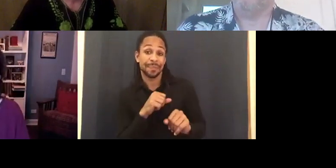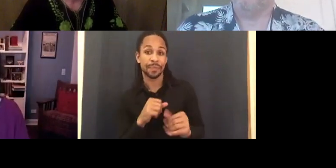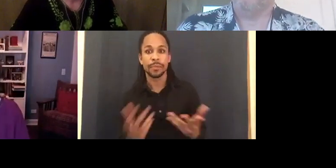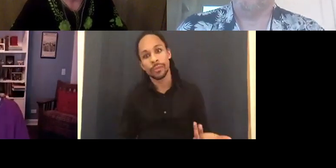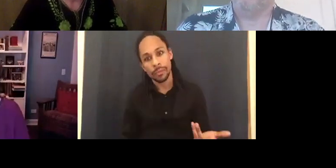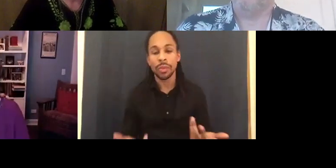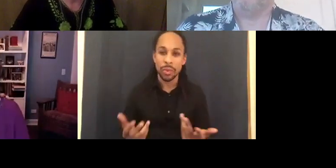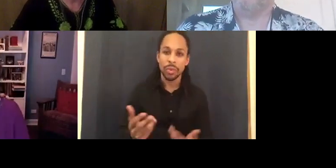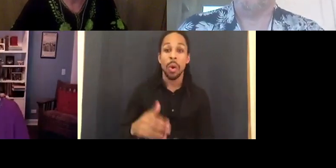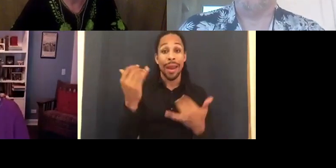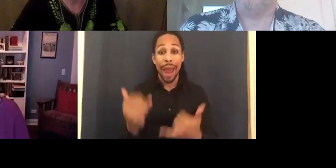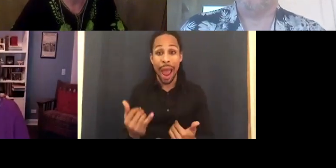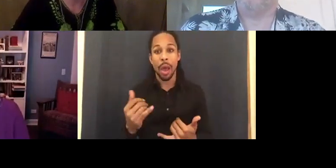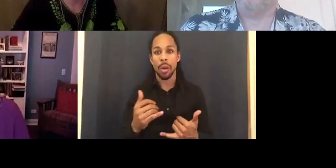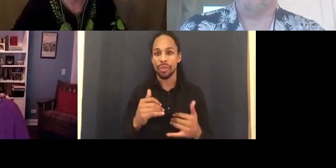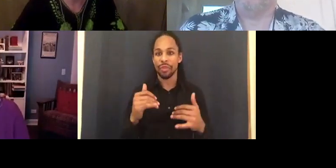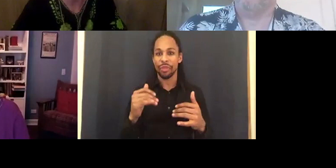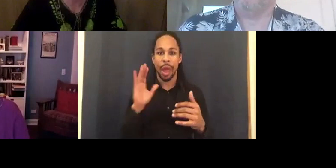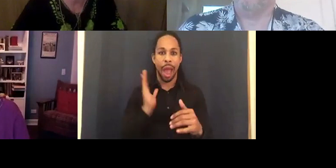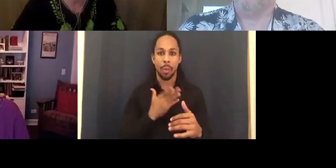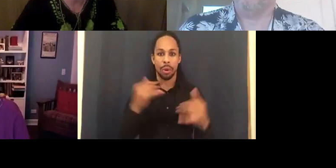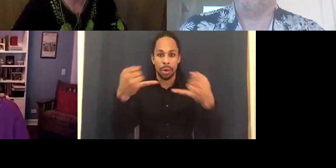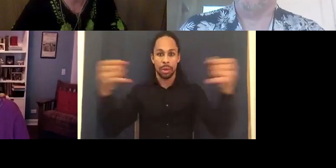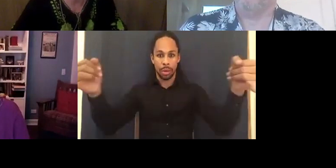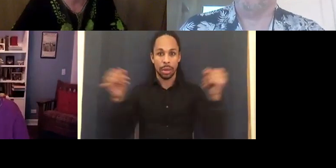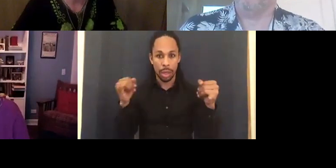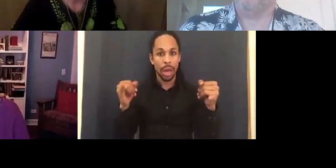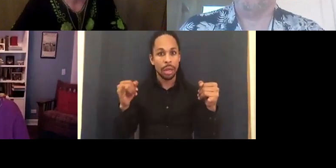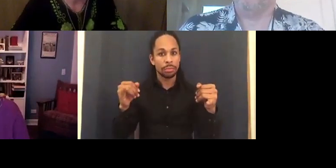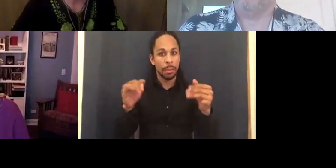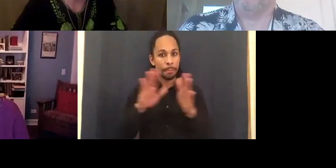and it can only be a short amount of time that Hollywood follows.